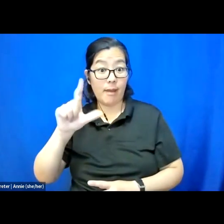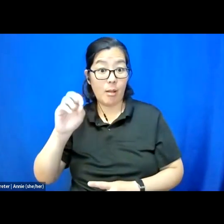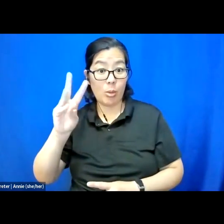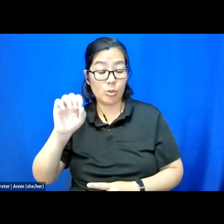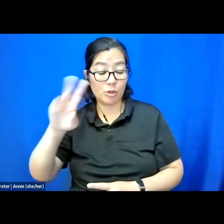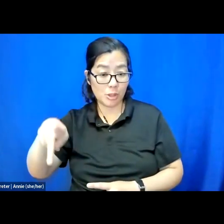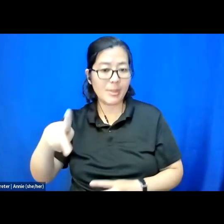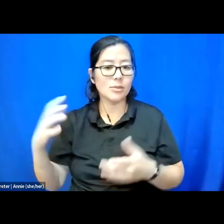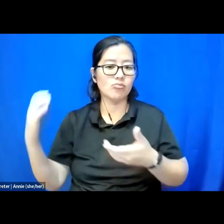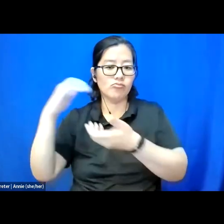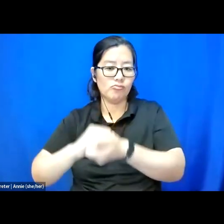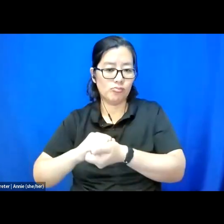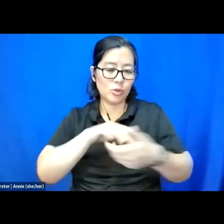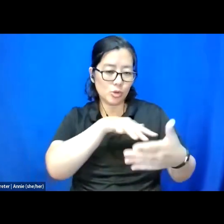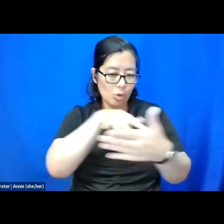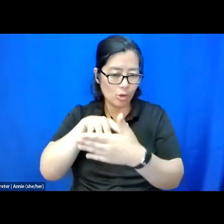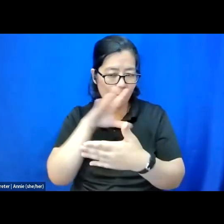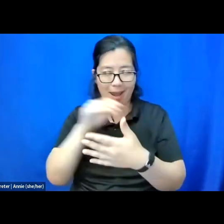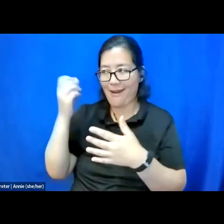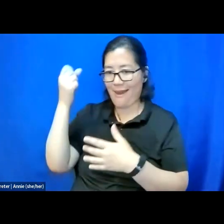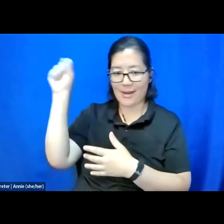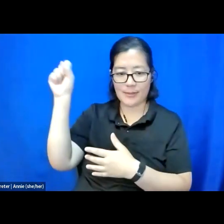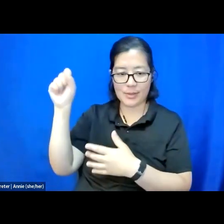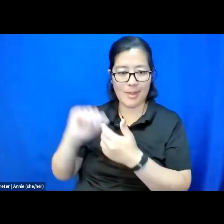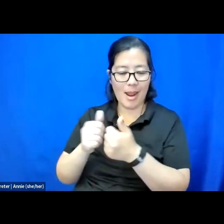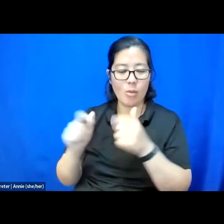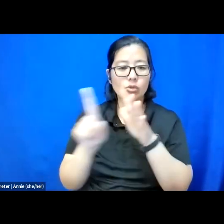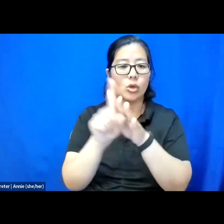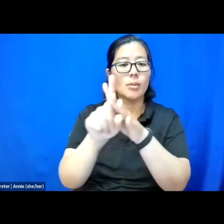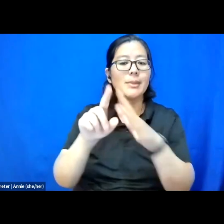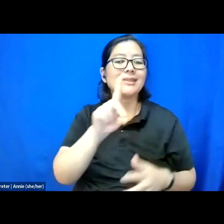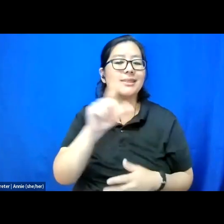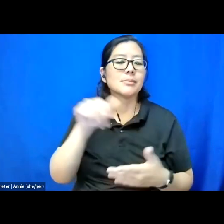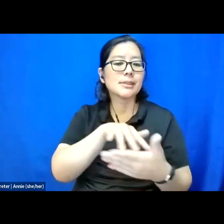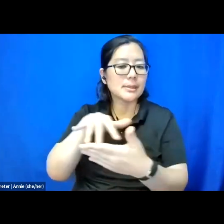and activism, really interrogating how it shows up in disability studies and how it's informed